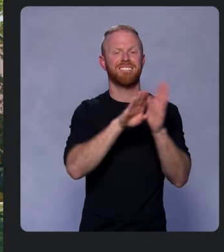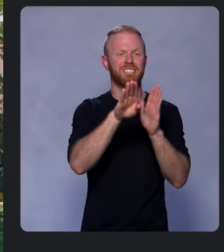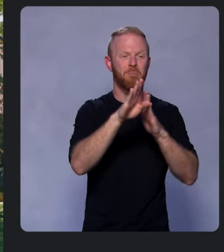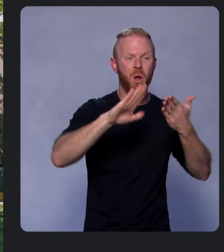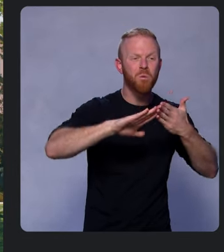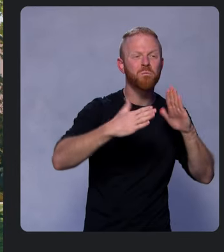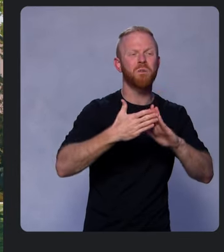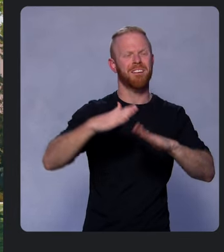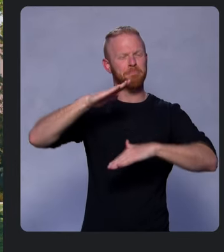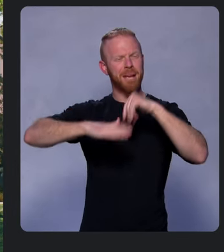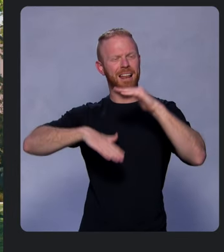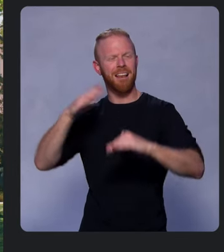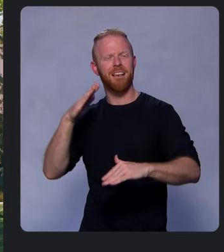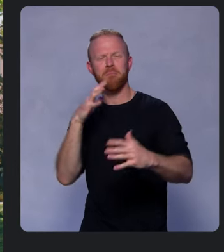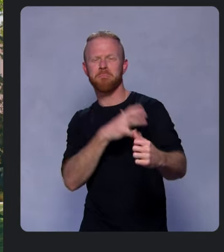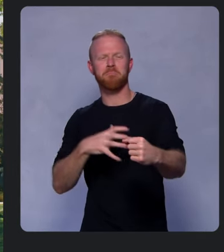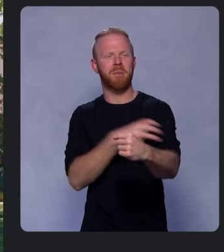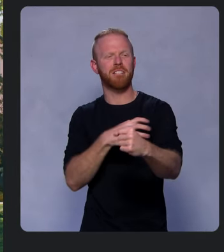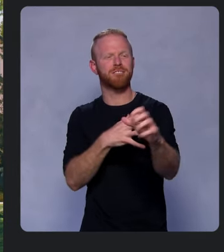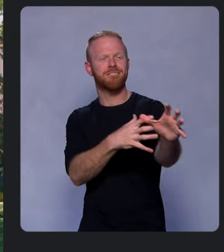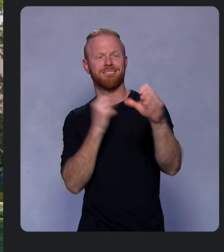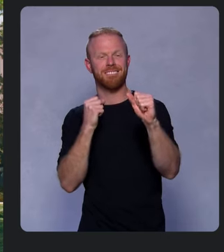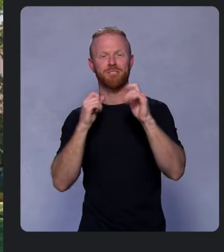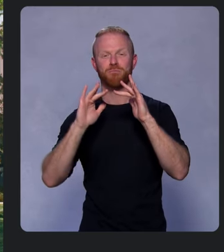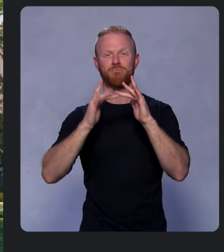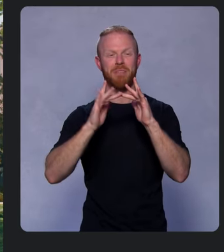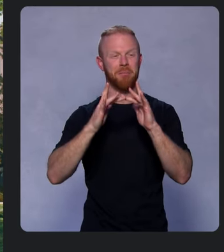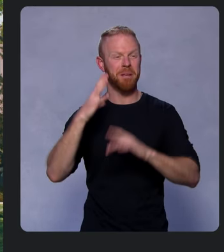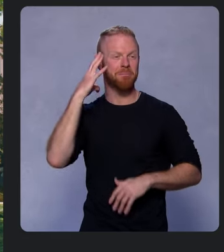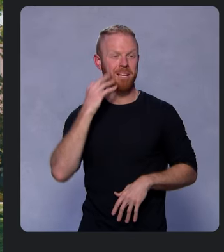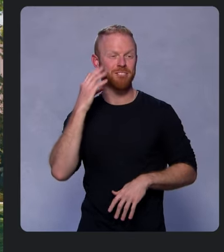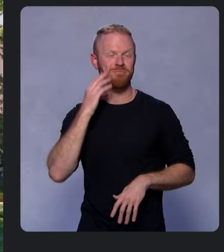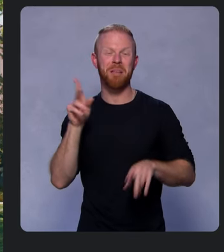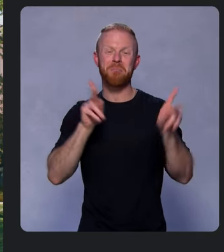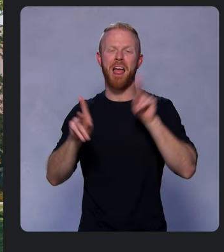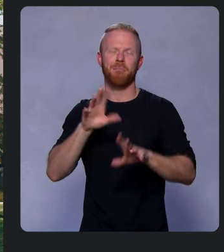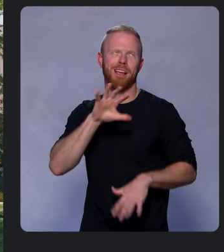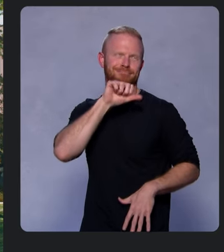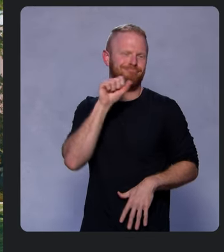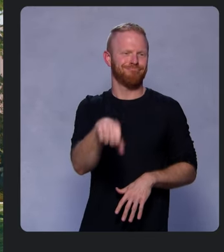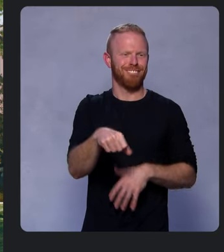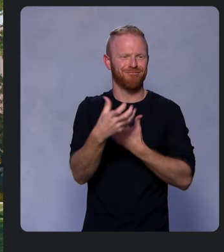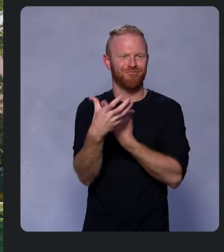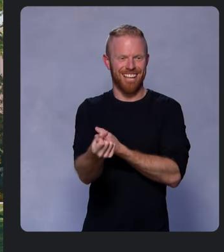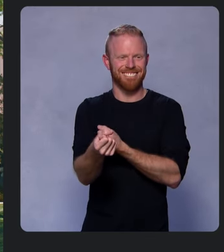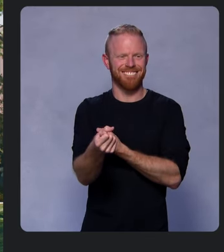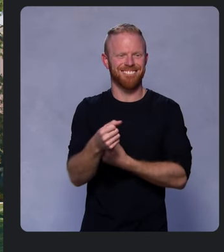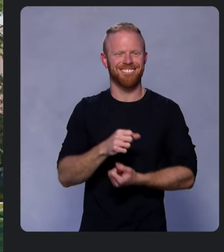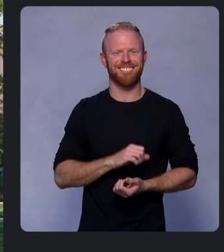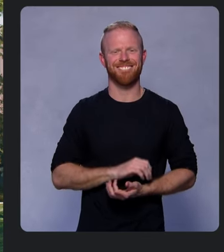to build powerful, fast web experiences that people love and that they trust.